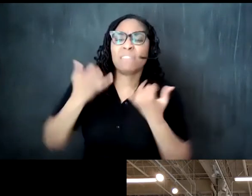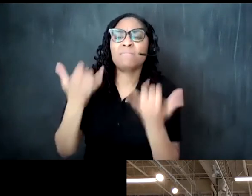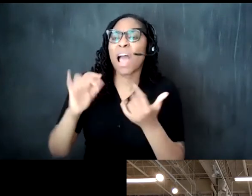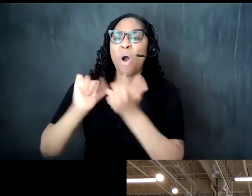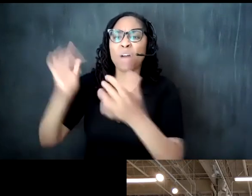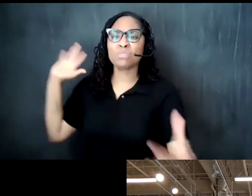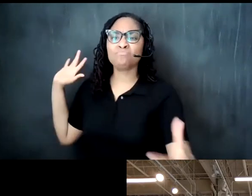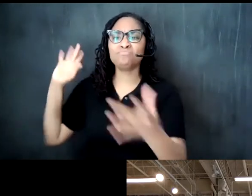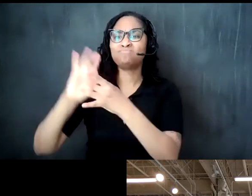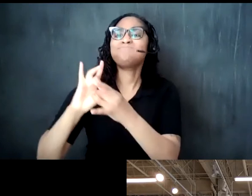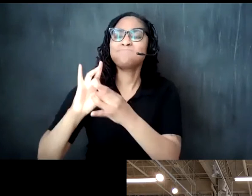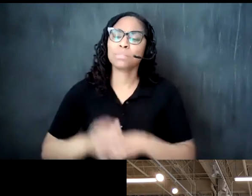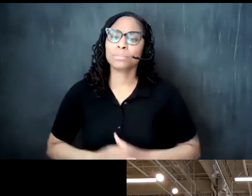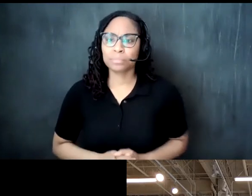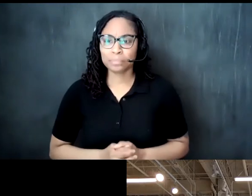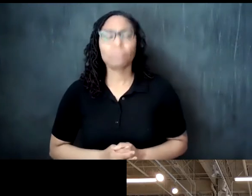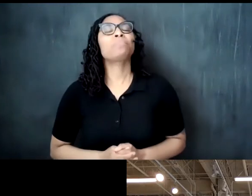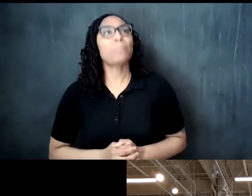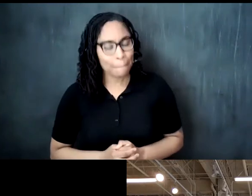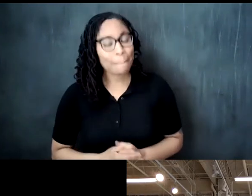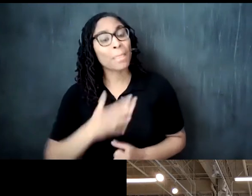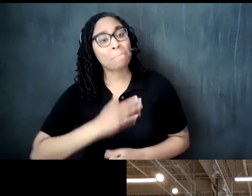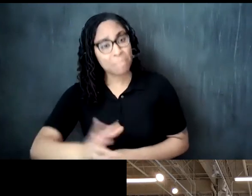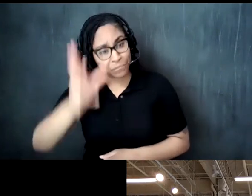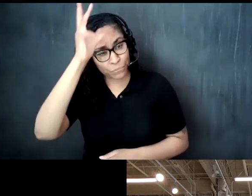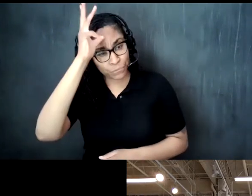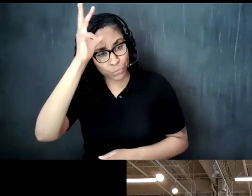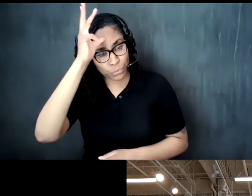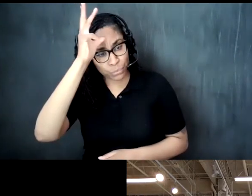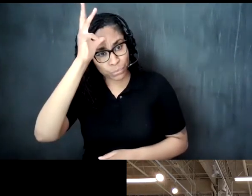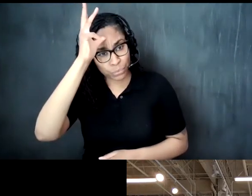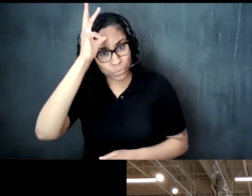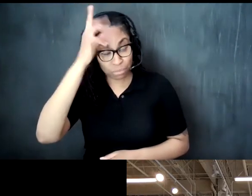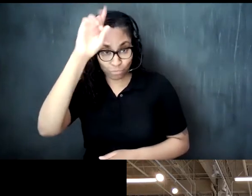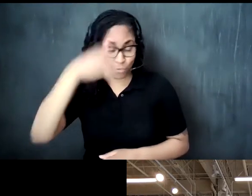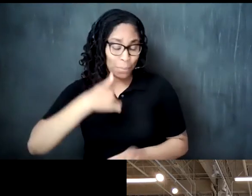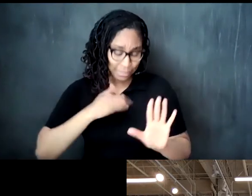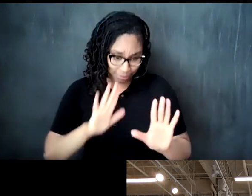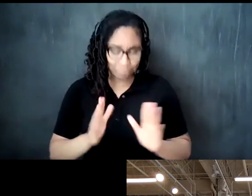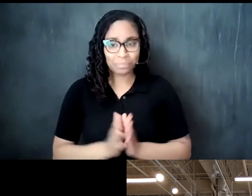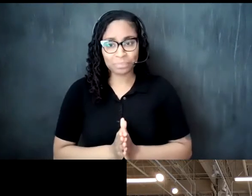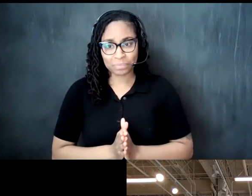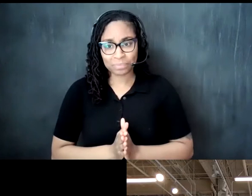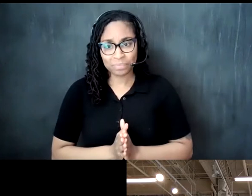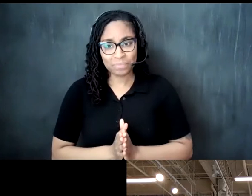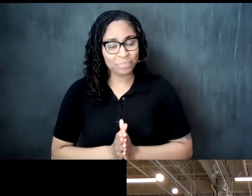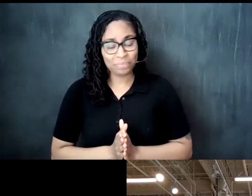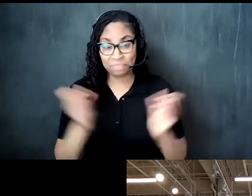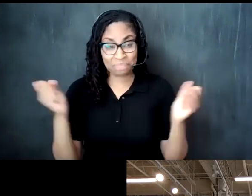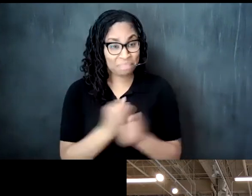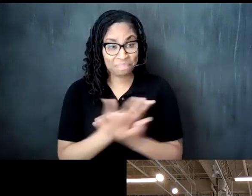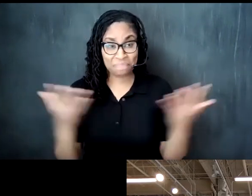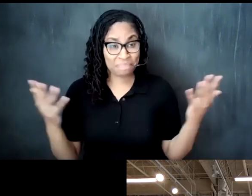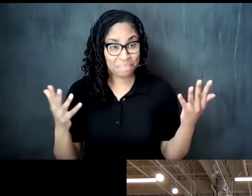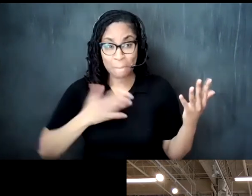okay so my dad um to me first of all i should say that everything about my life is a ritual from the